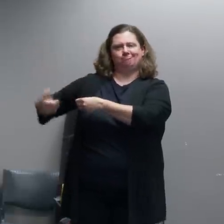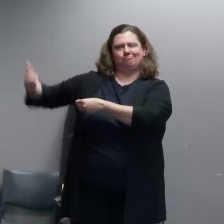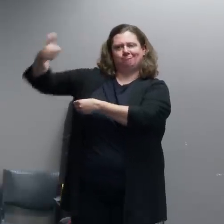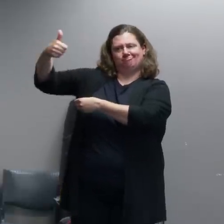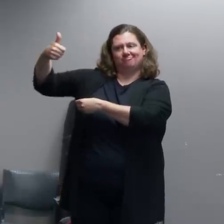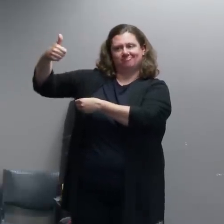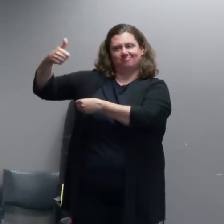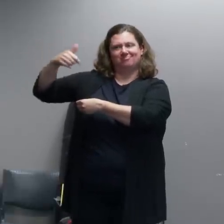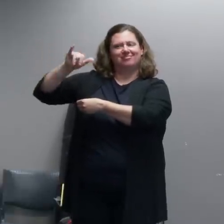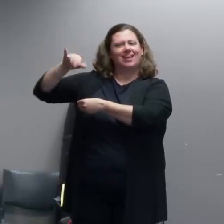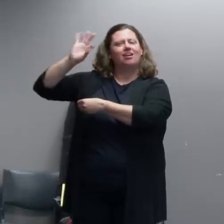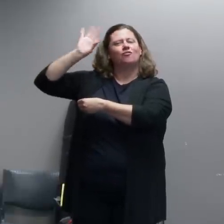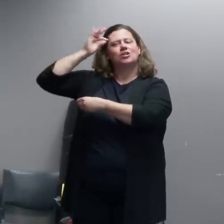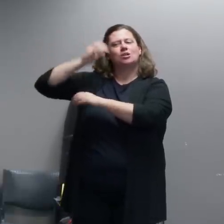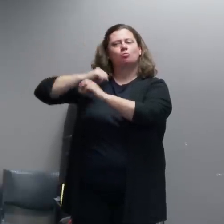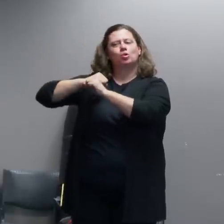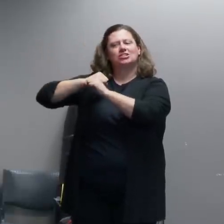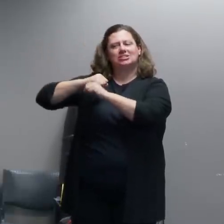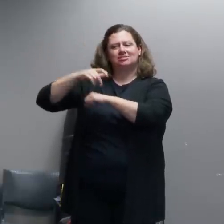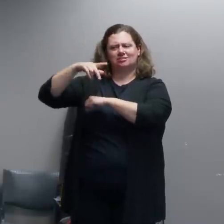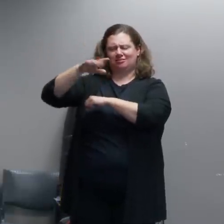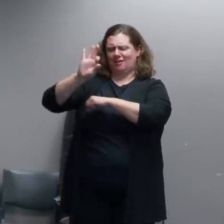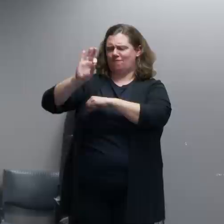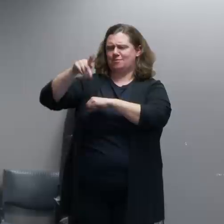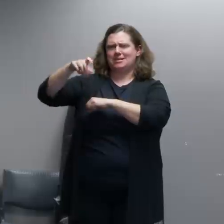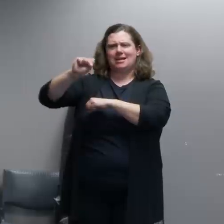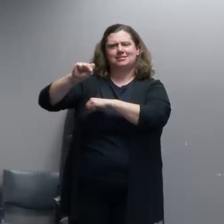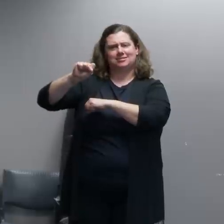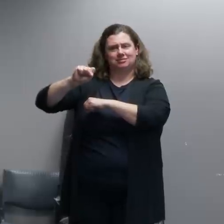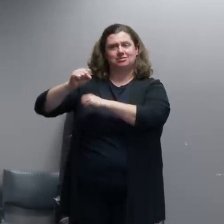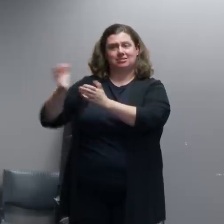and so we've had representatives of theirs in our command post so that we at